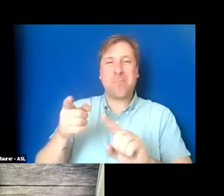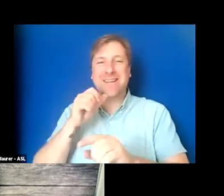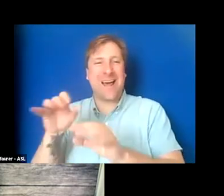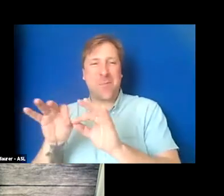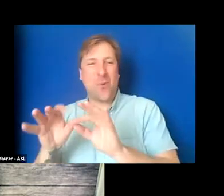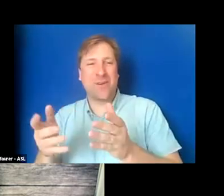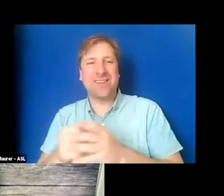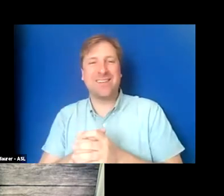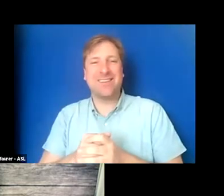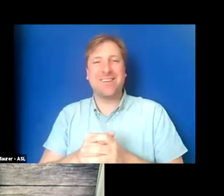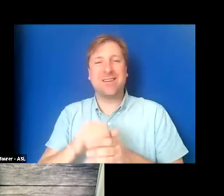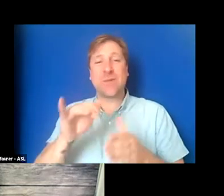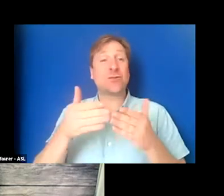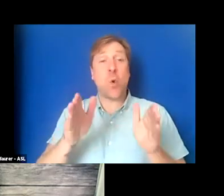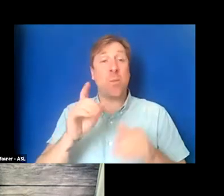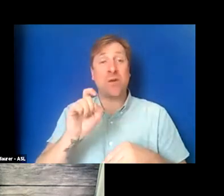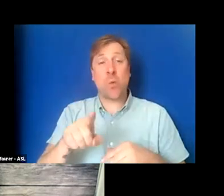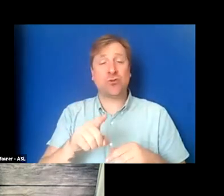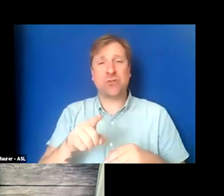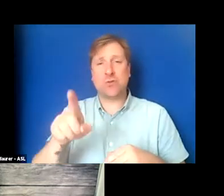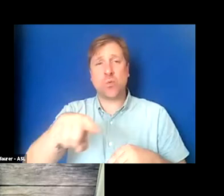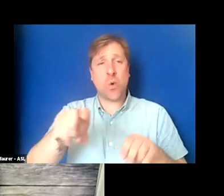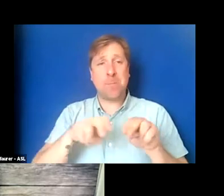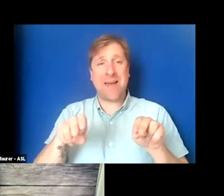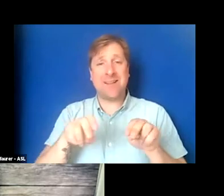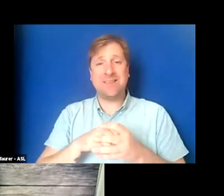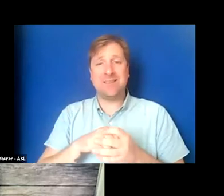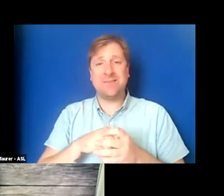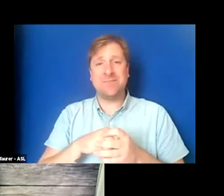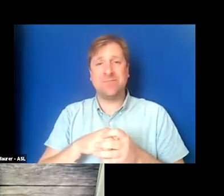So that's an open question to all our panelists.